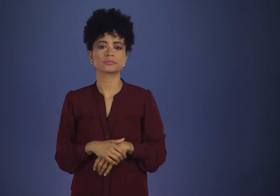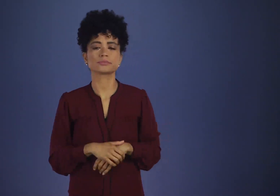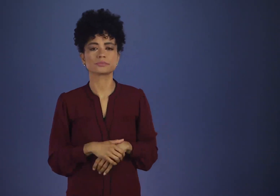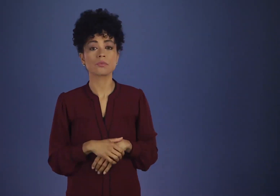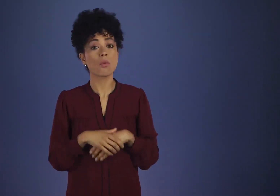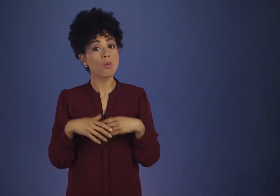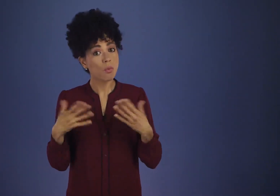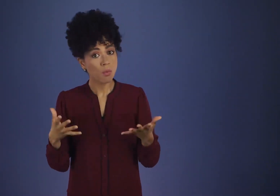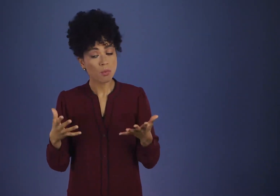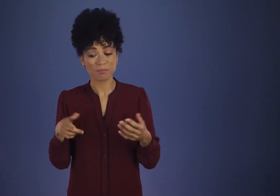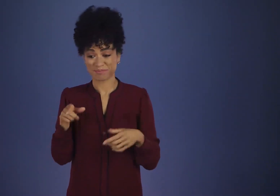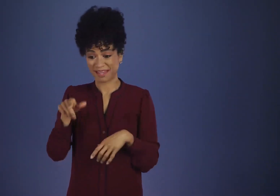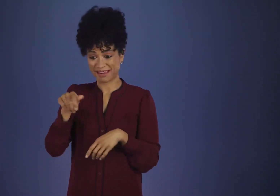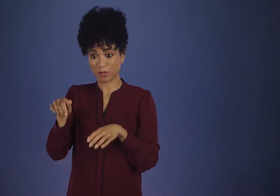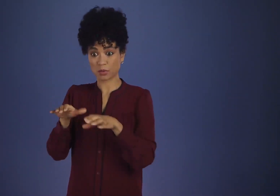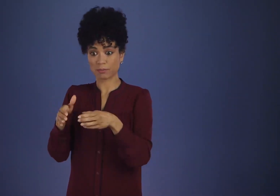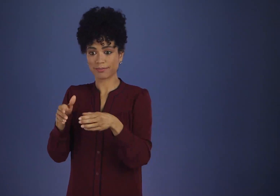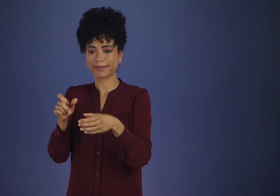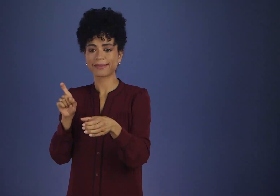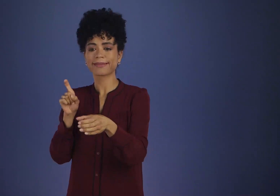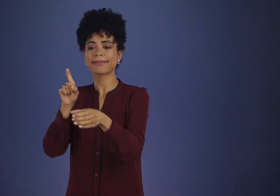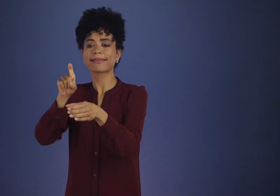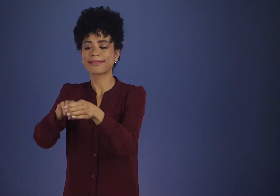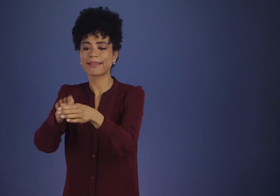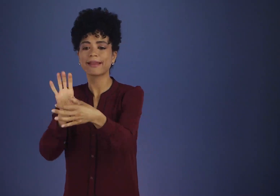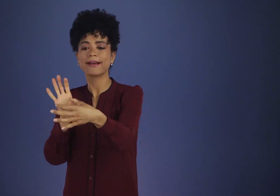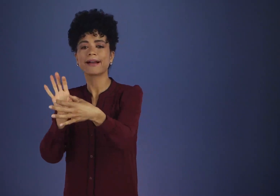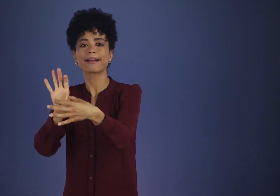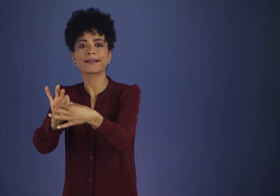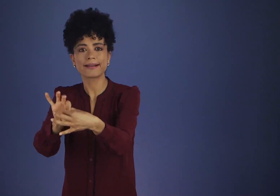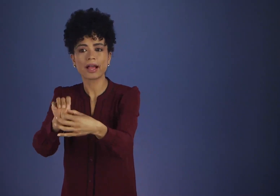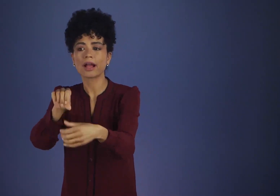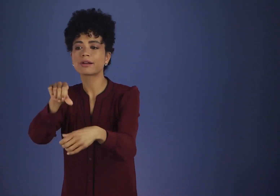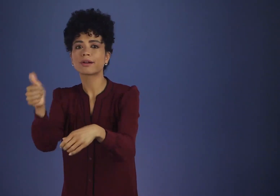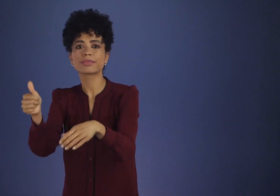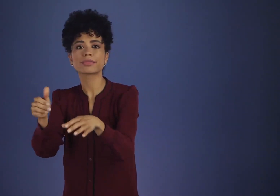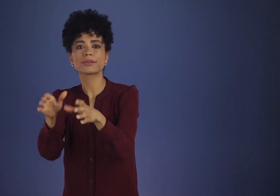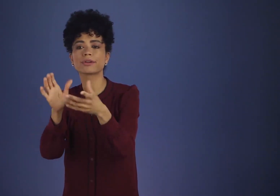nor ought it affiliate itself with anything or anybody else.